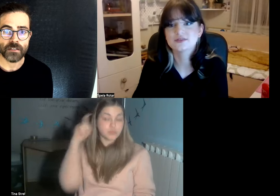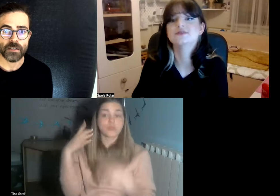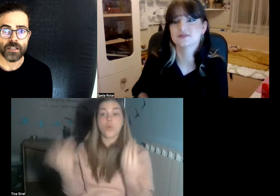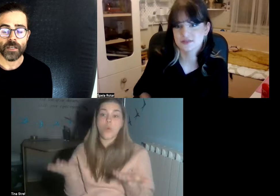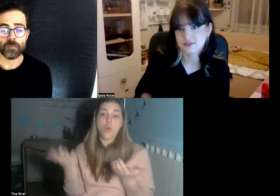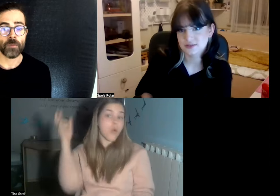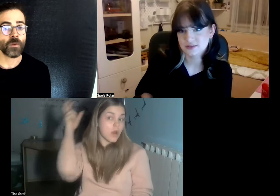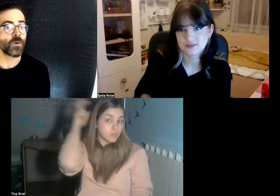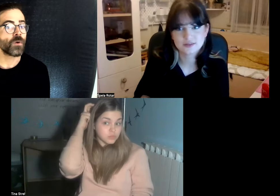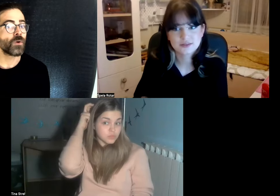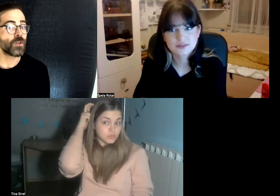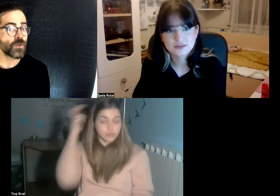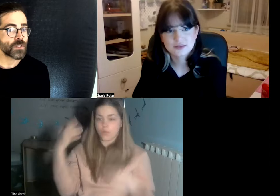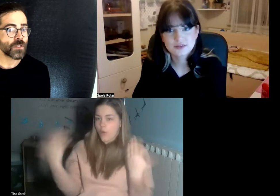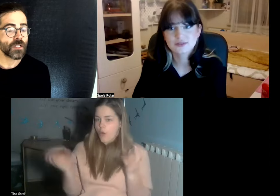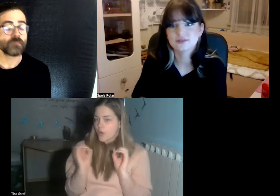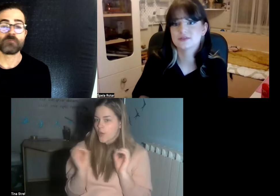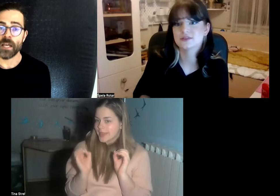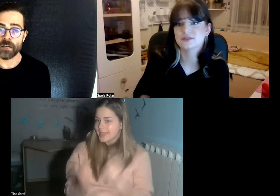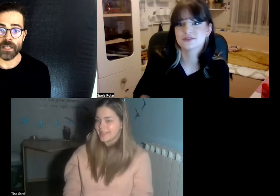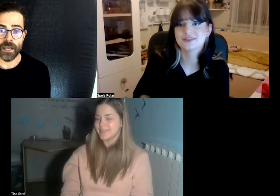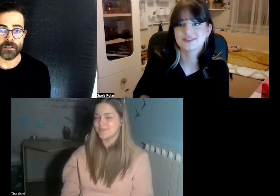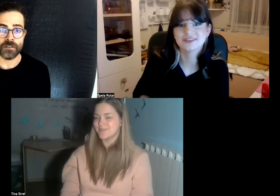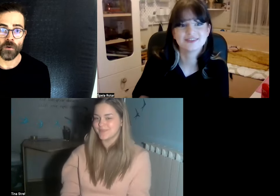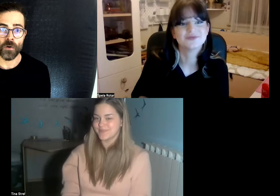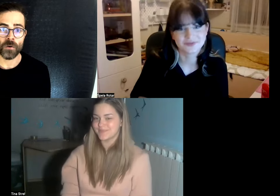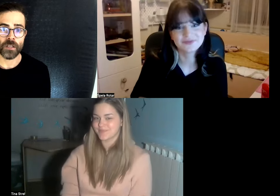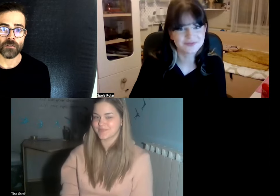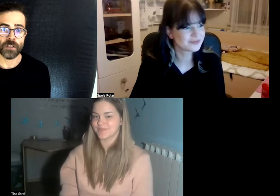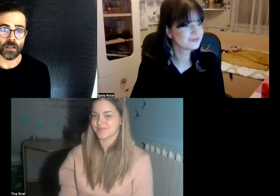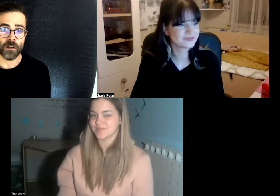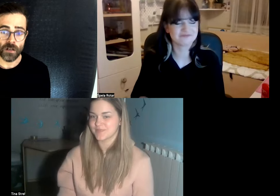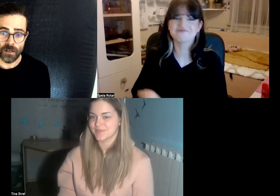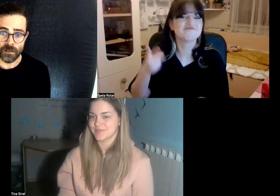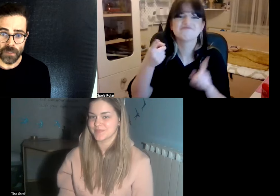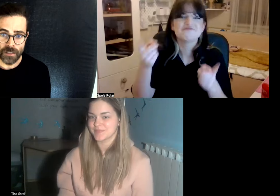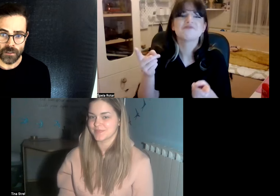people who use hearing aids or even a cochlear implant